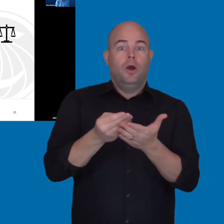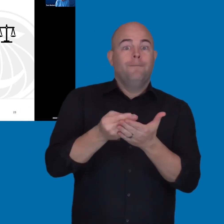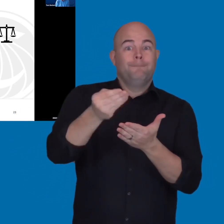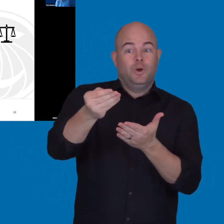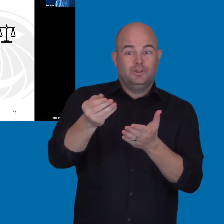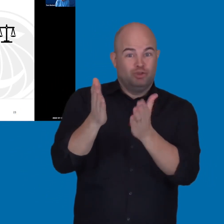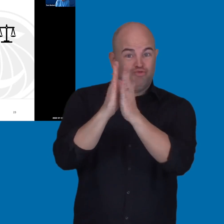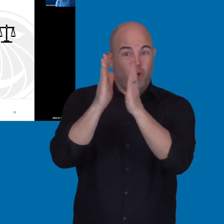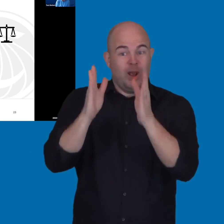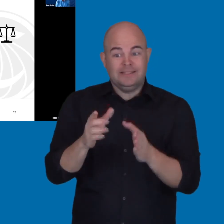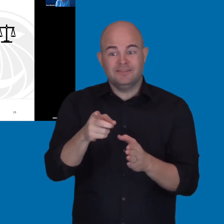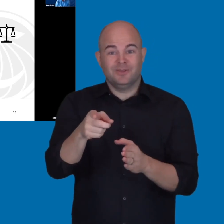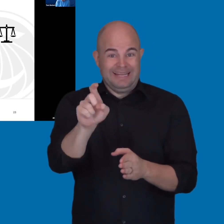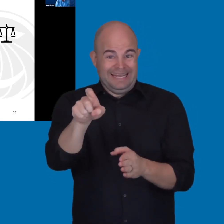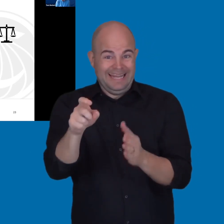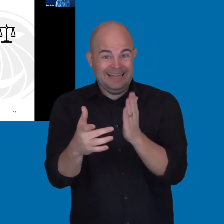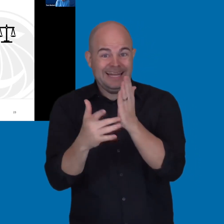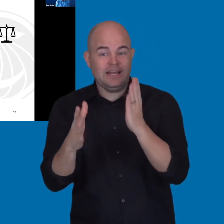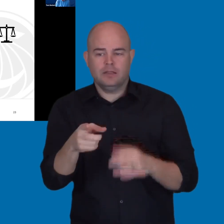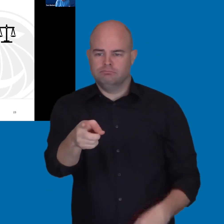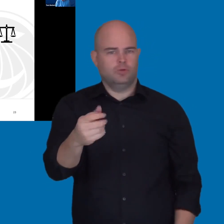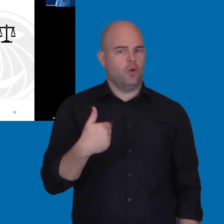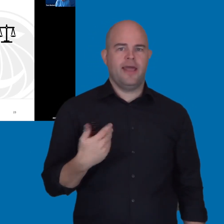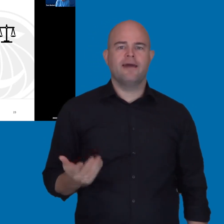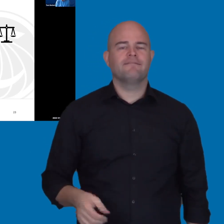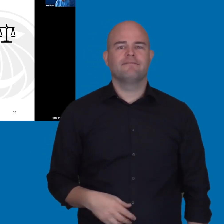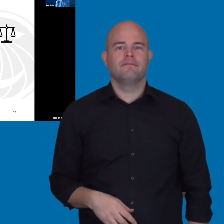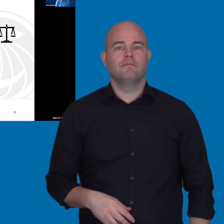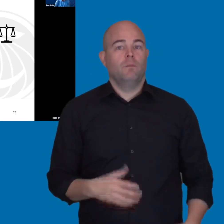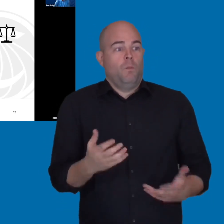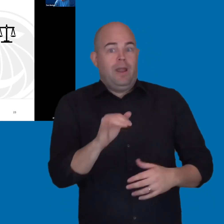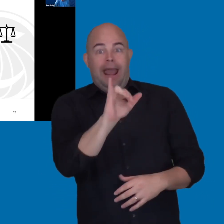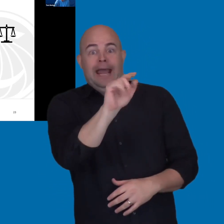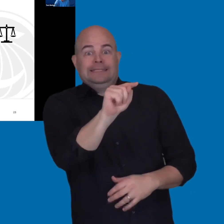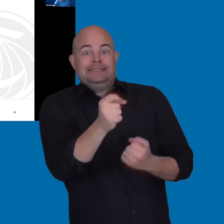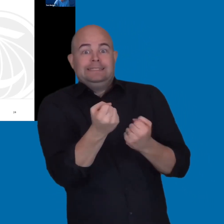the person that's implementing the technology. Or the IT support that needs to implement it.